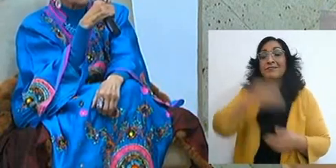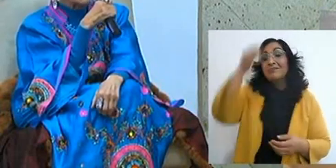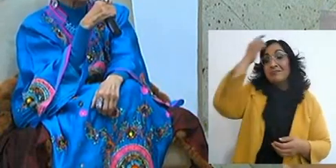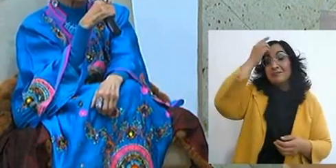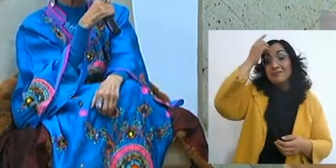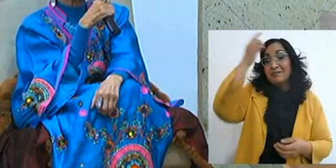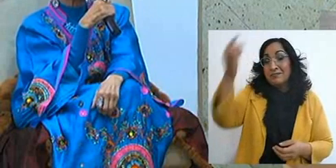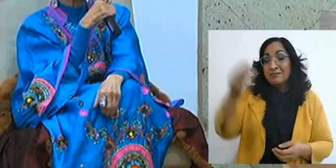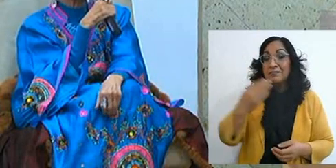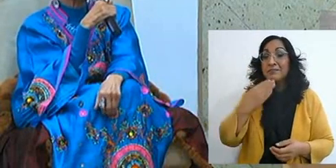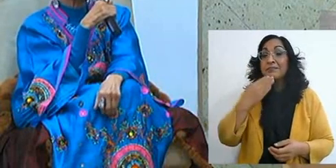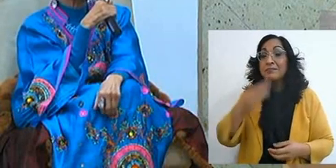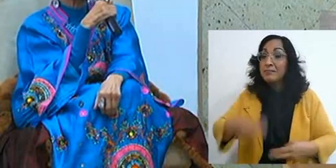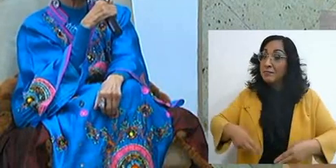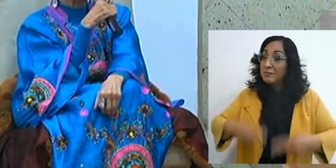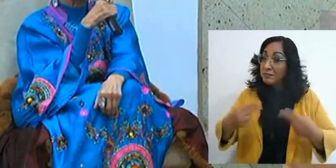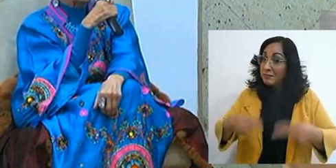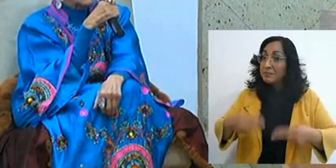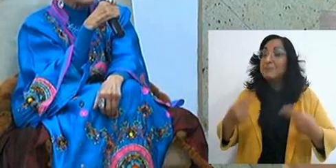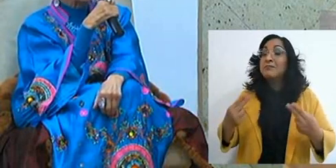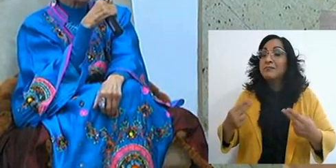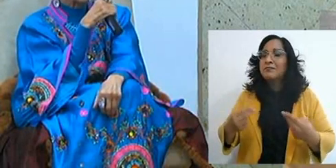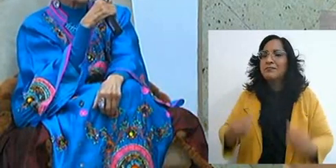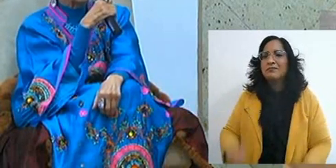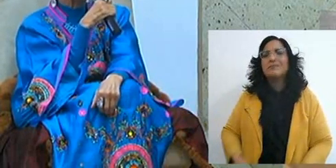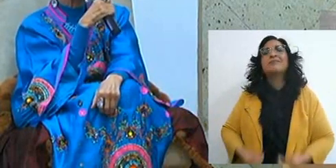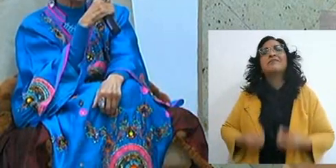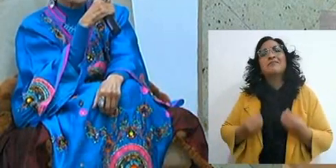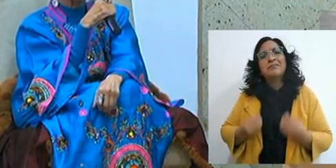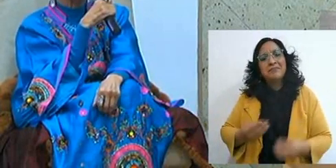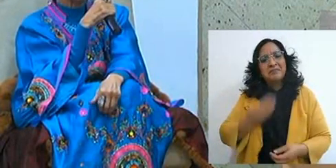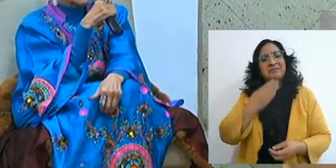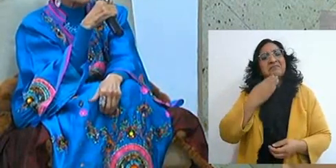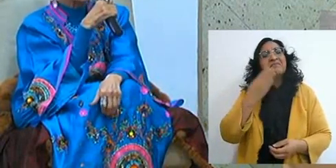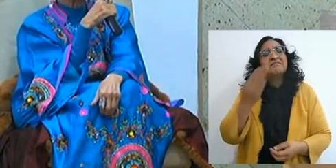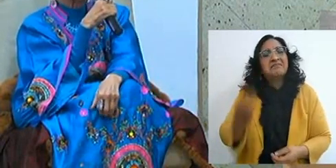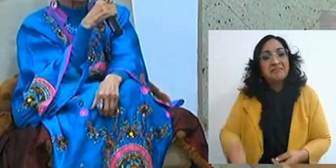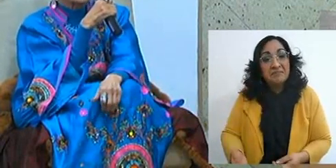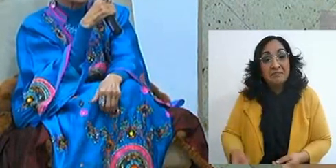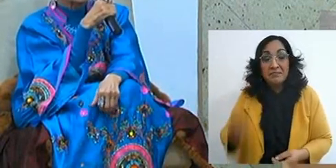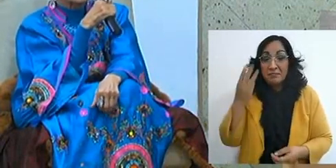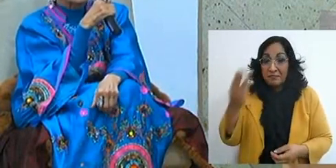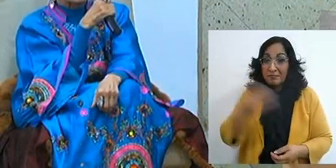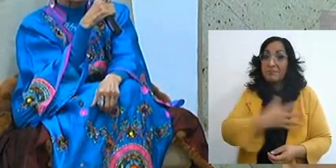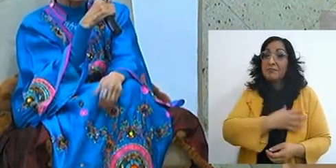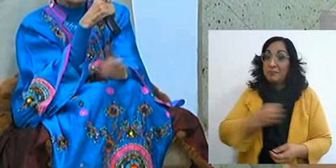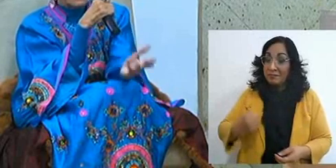with good businesses, living very well with his three children,